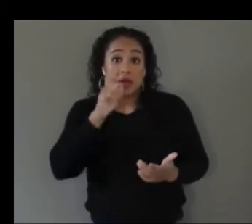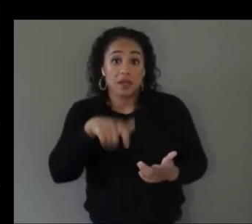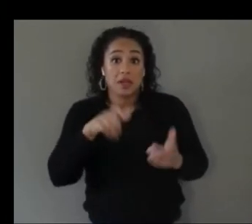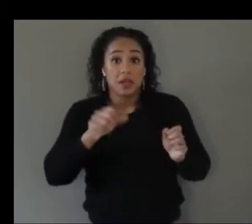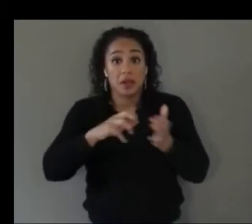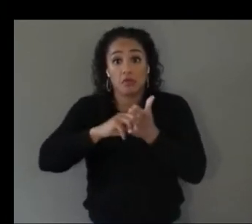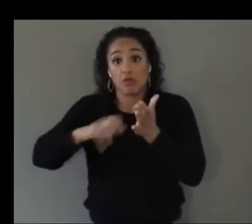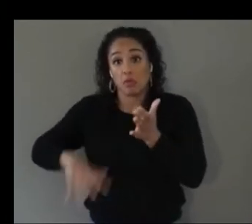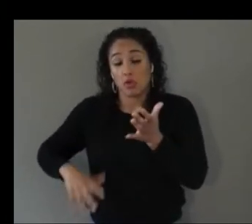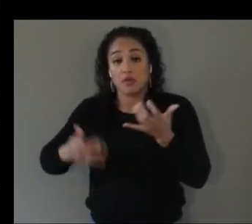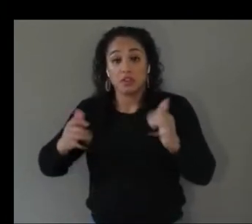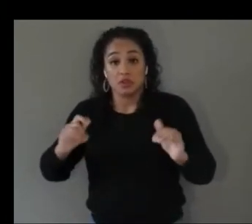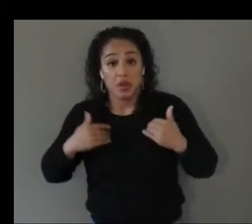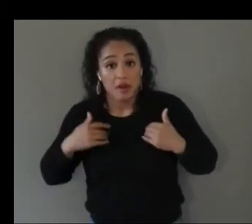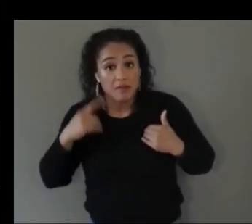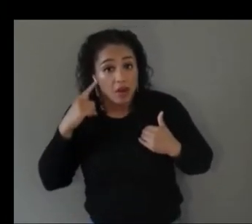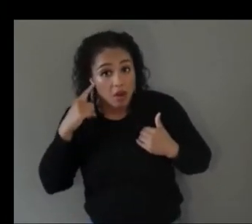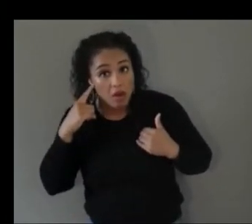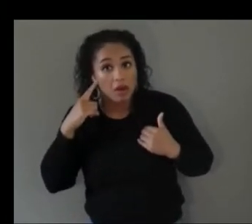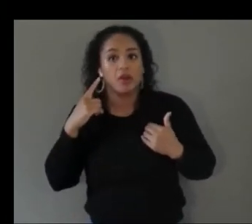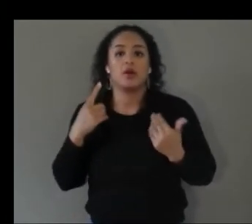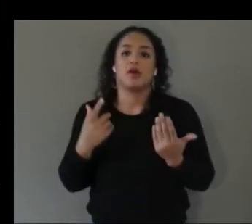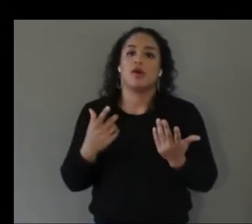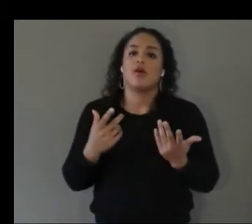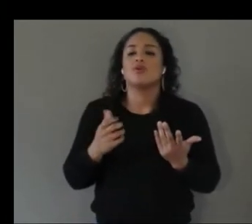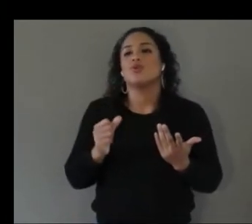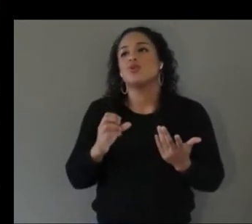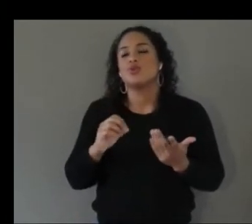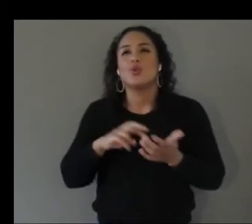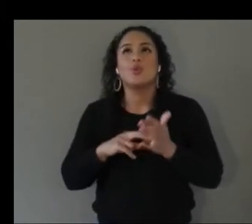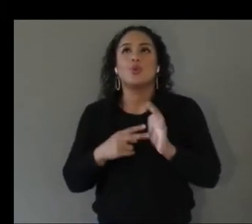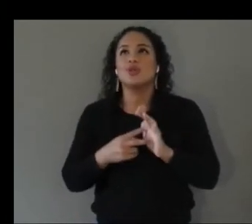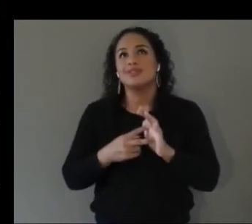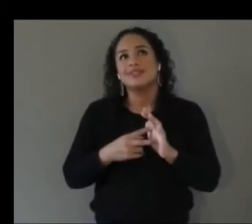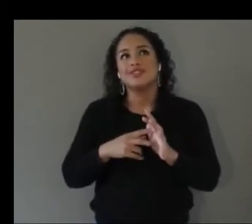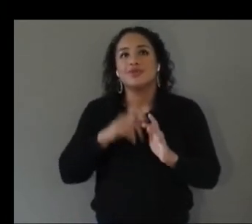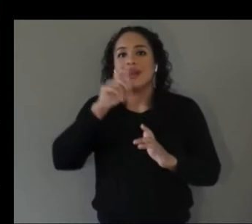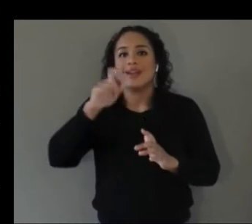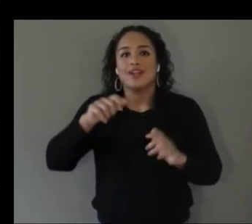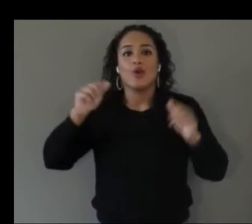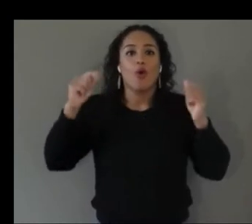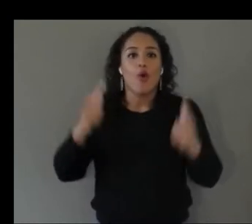to have all the different um different i guess sensory outputs at one time depending on your